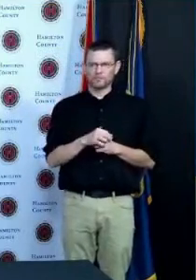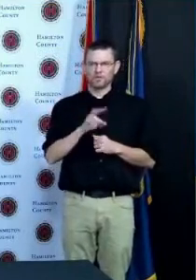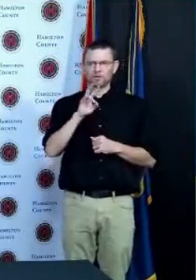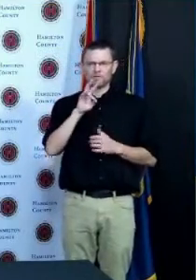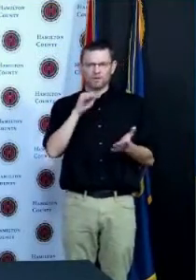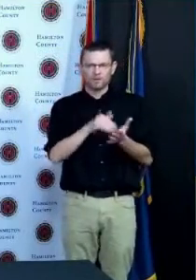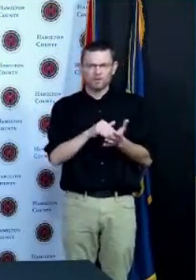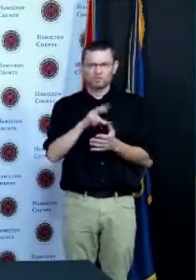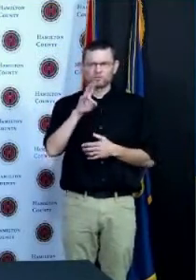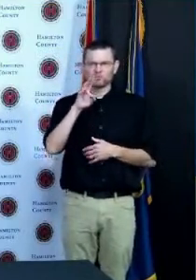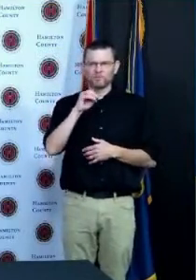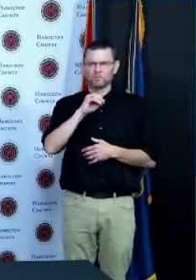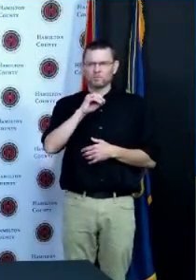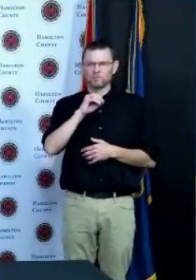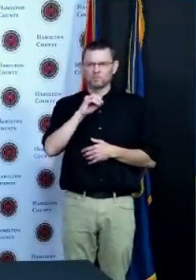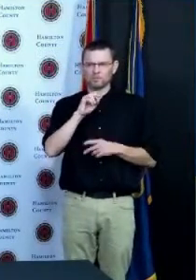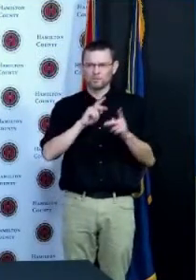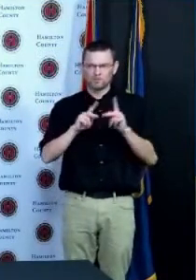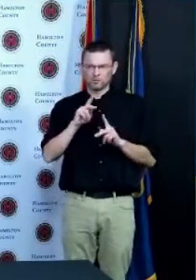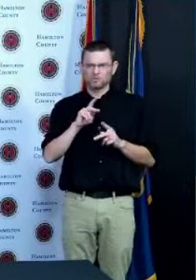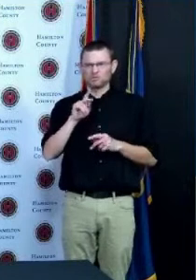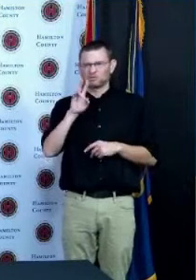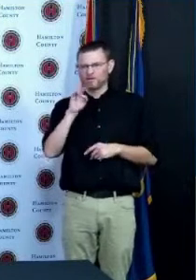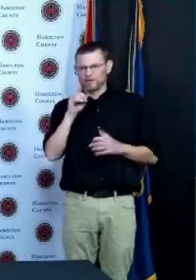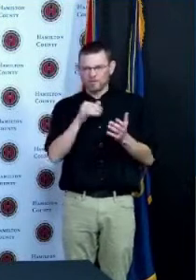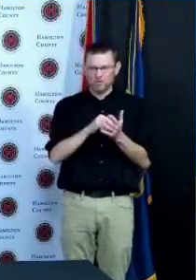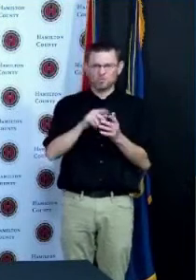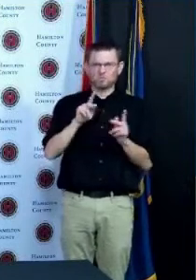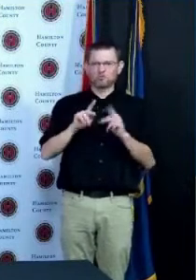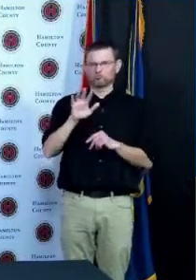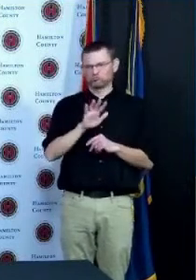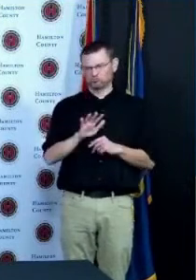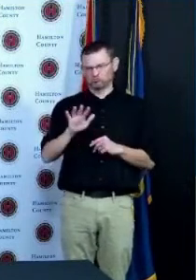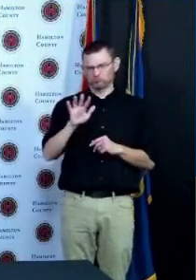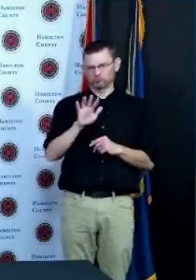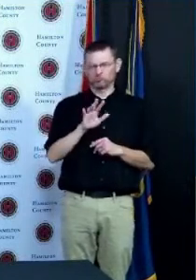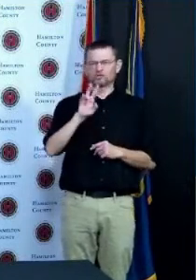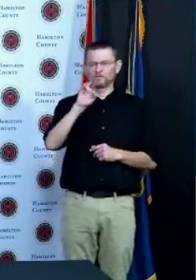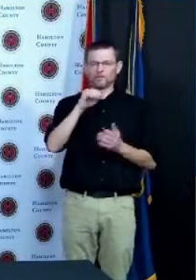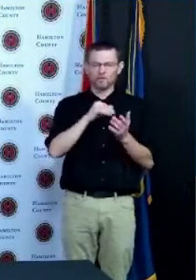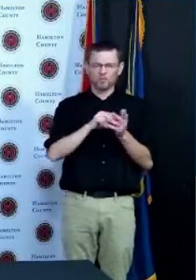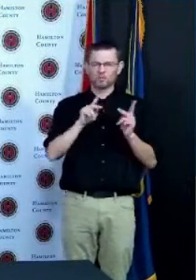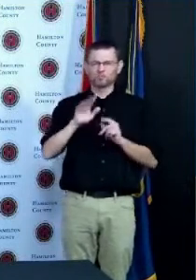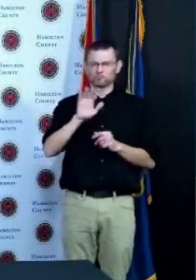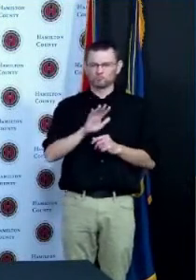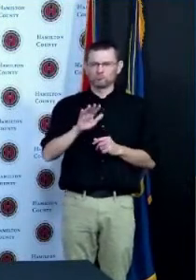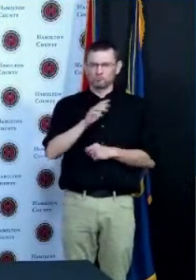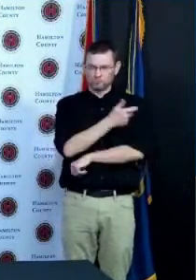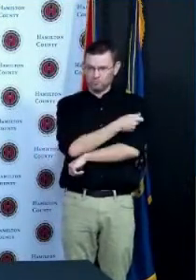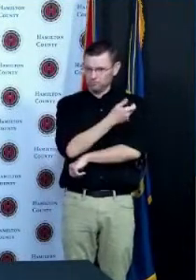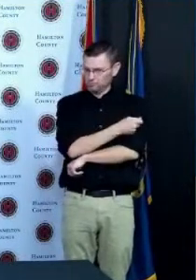and assuming that twice that number of 70,000 have had Covid-19 but have not been tested to prove it